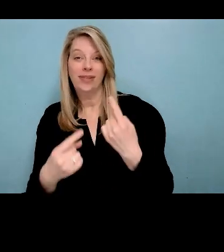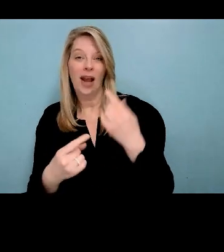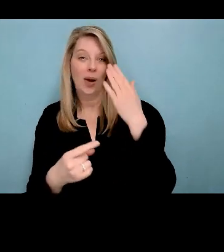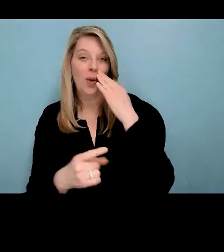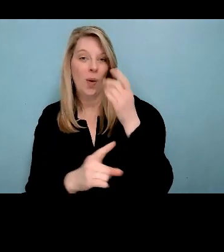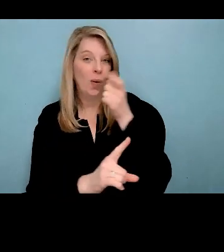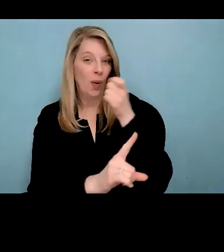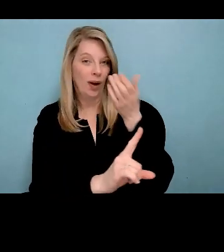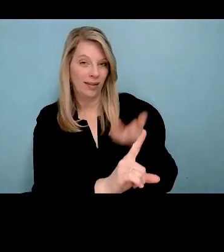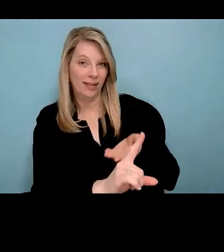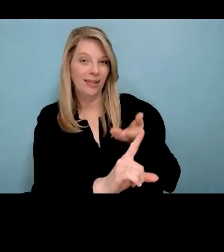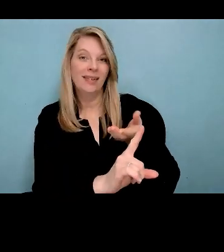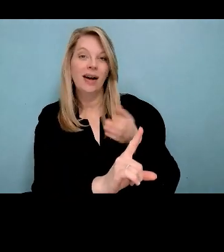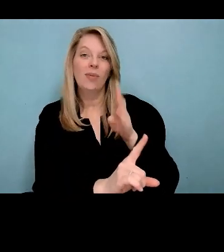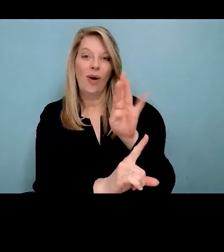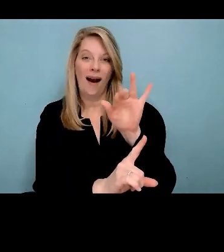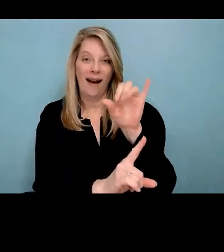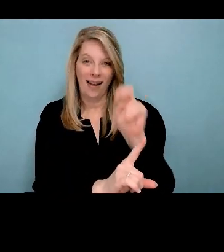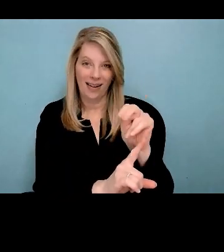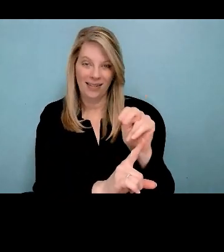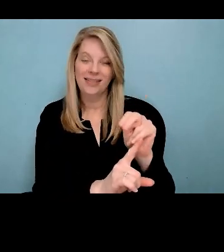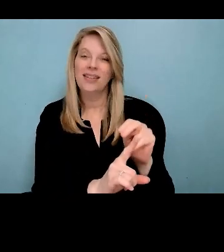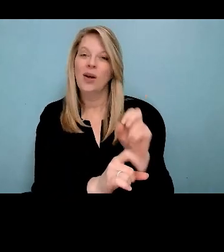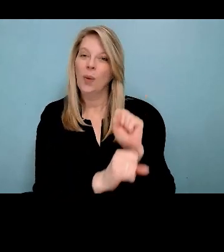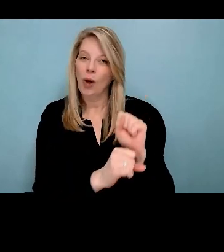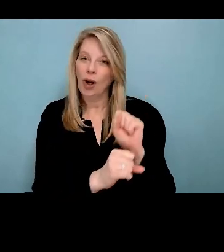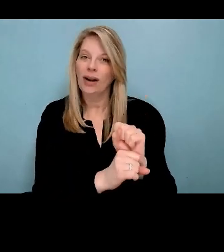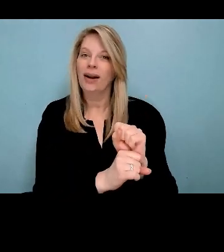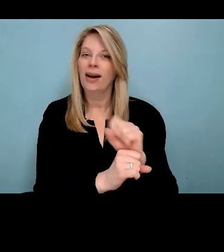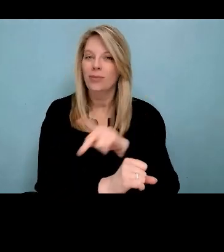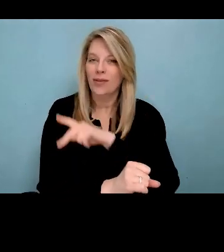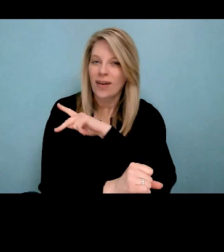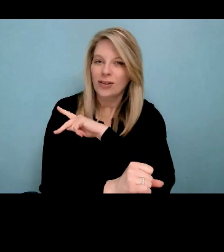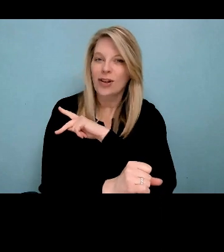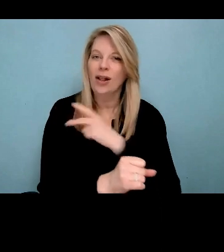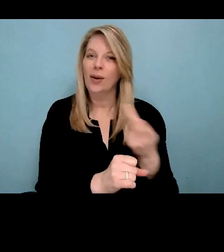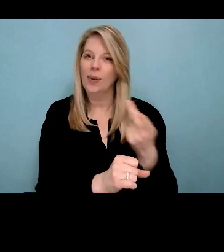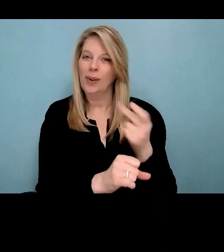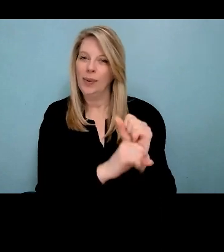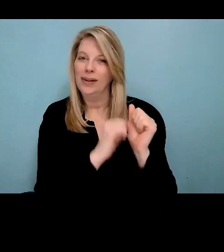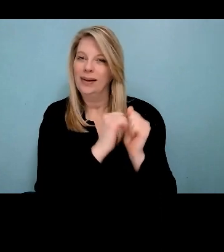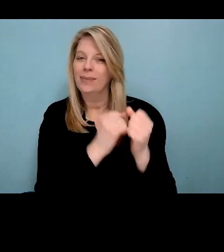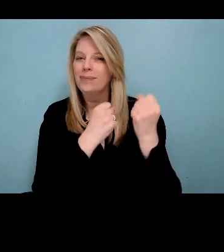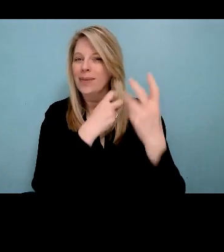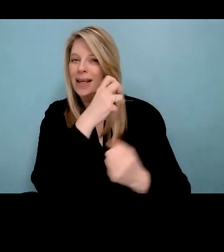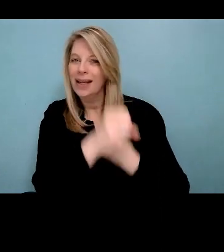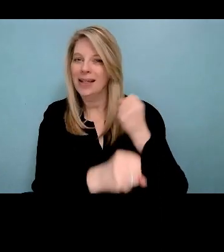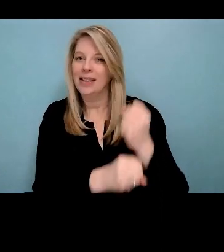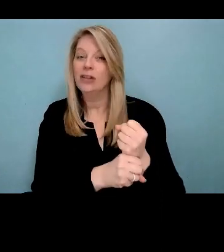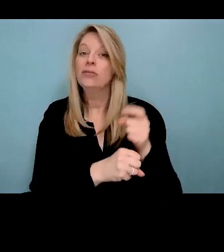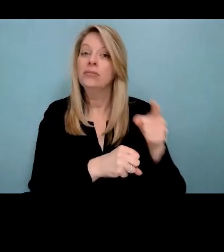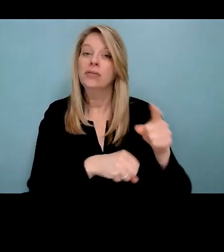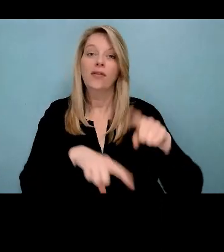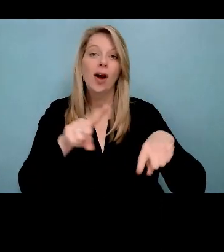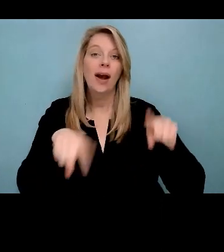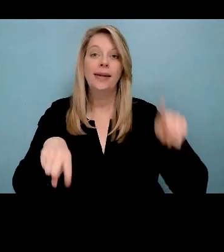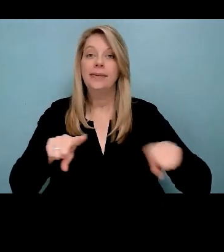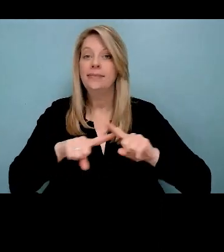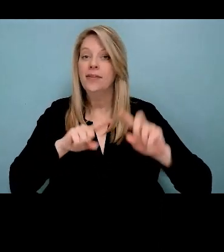Scotland, and England. She is married, has 4 children, and recently became a grandmother. Her family are Crete. From Sapata Wipe Wiak Cree Nation.